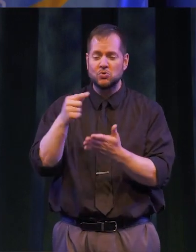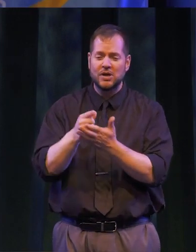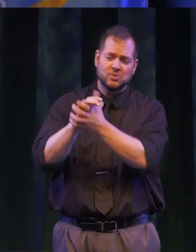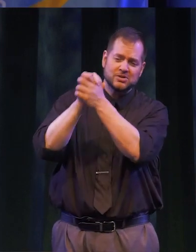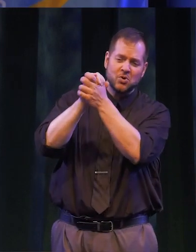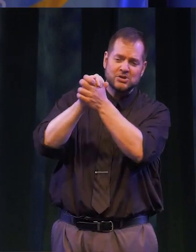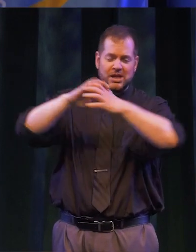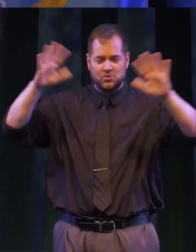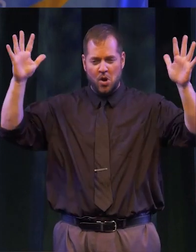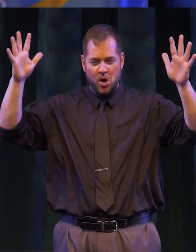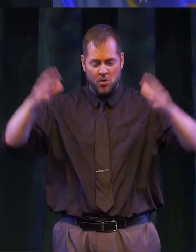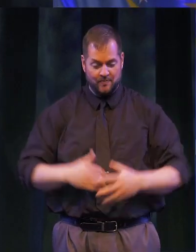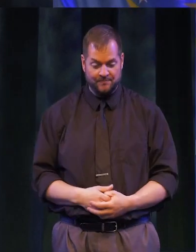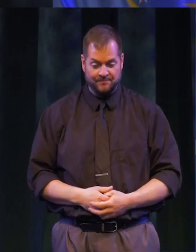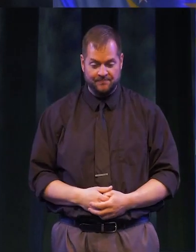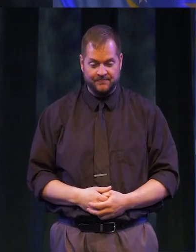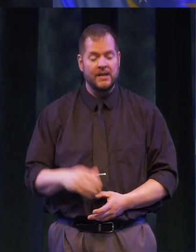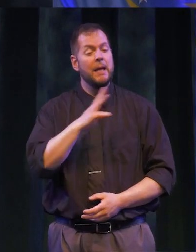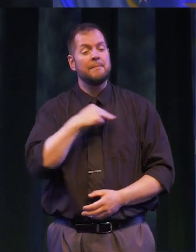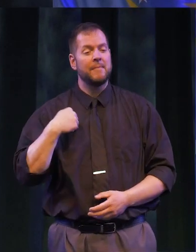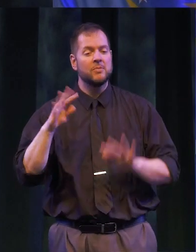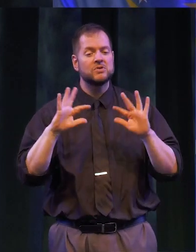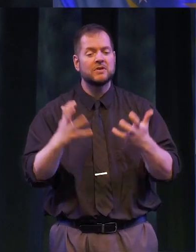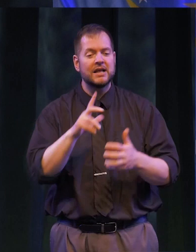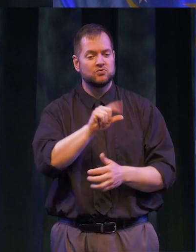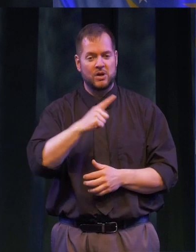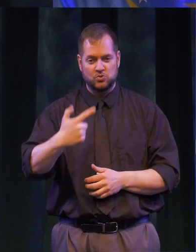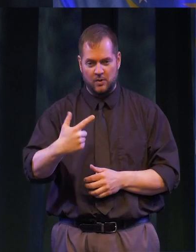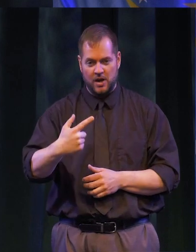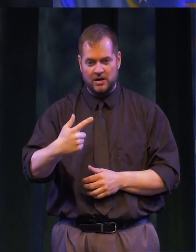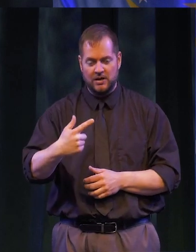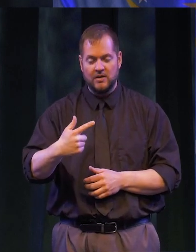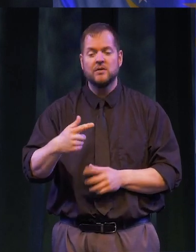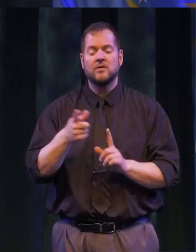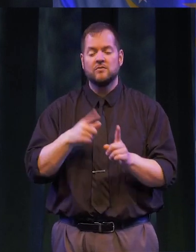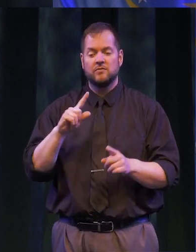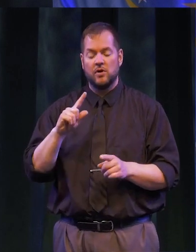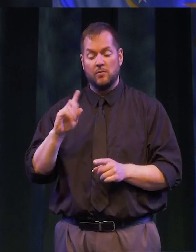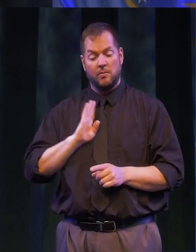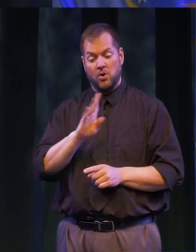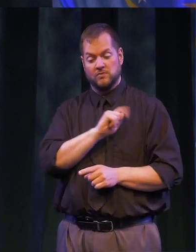CONGRATULATIONS! MEMBERS OF THE CLASS OF 2021, ON BEHALF OF THE GENESEE COMMUNITY COLLEGE’S BOARD OF